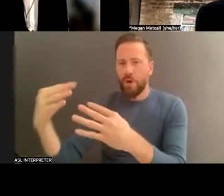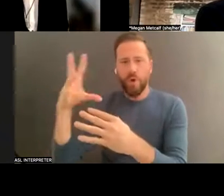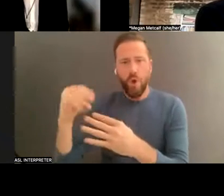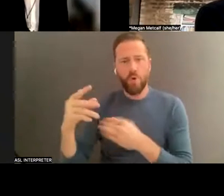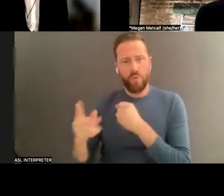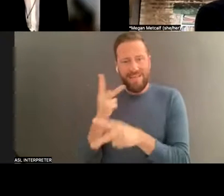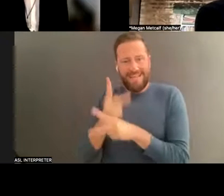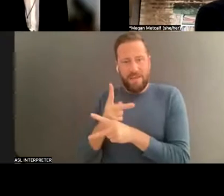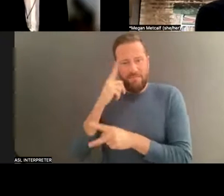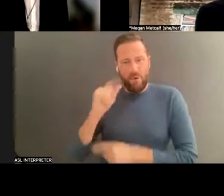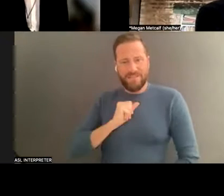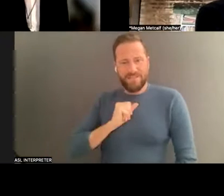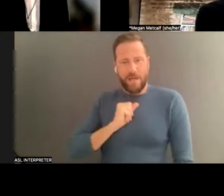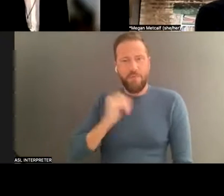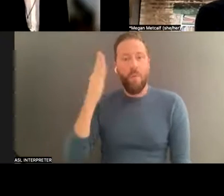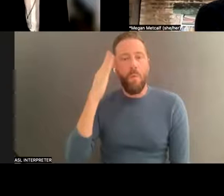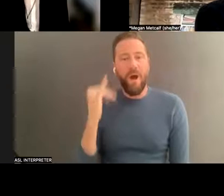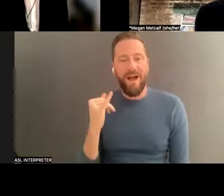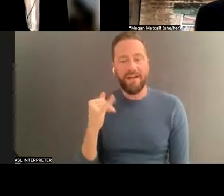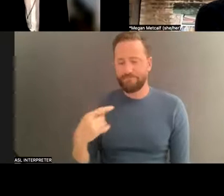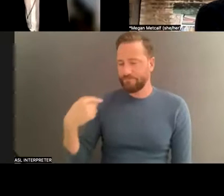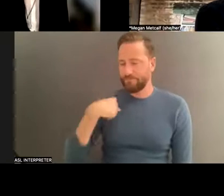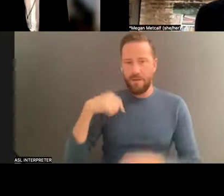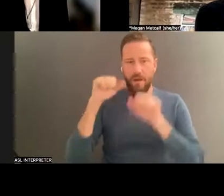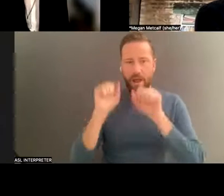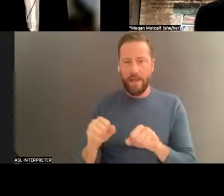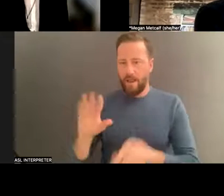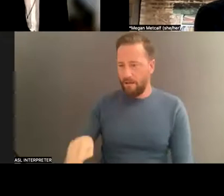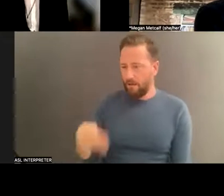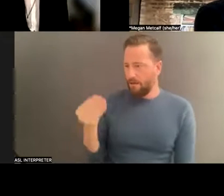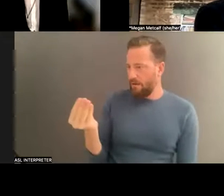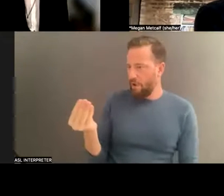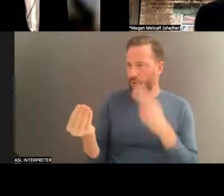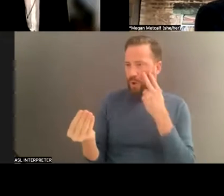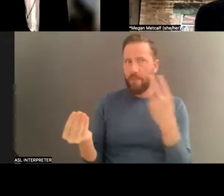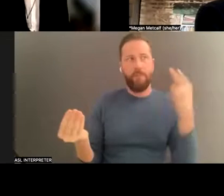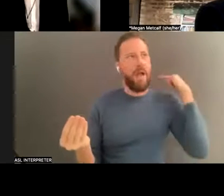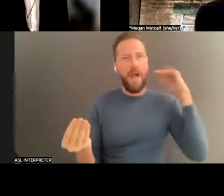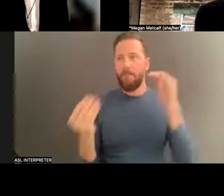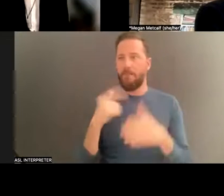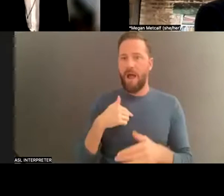me and shows he sort of the progression that I've made and also what maybe the underlying threads within my work